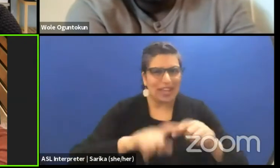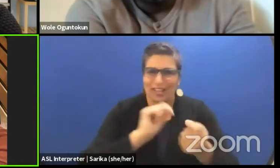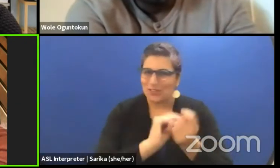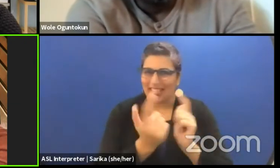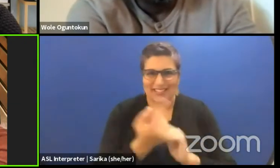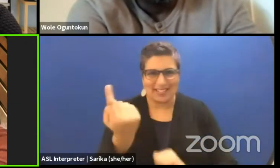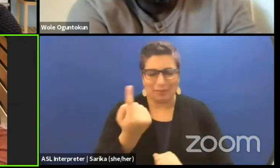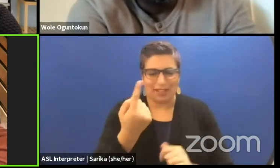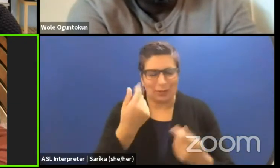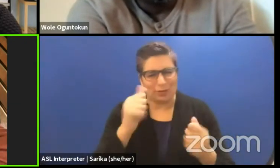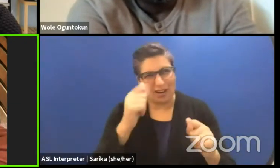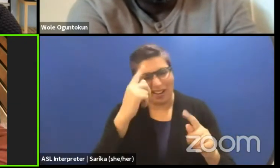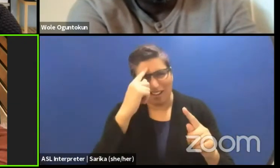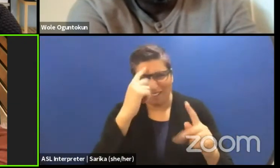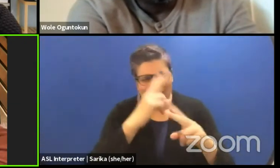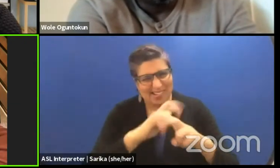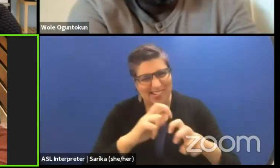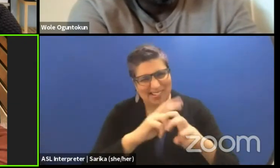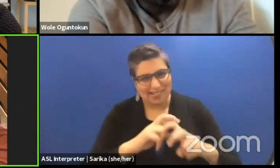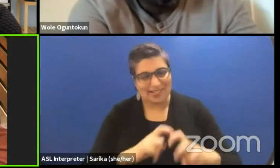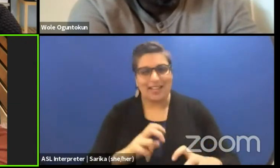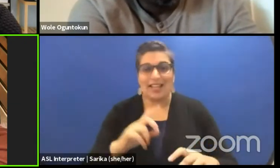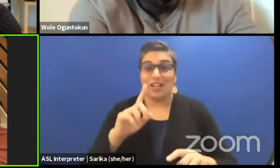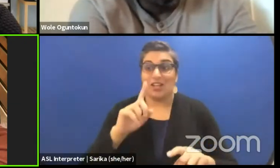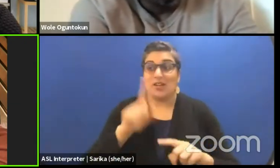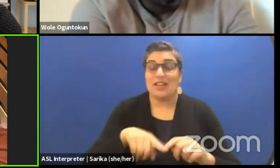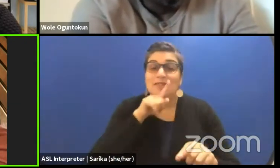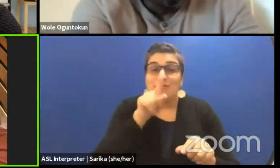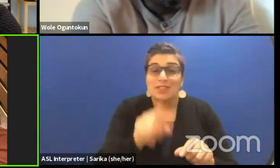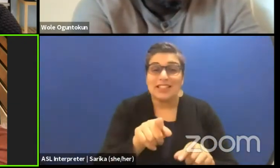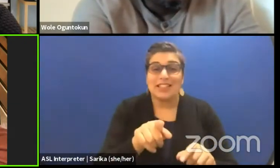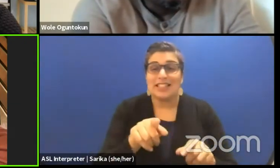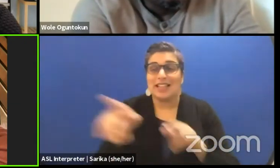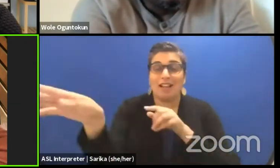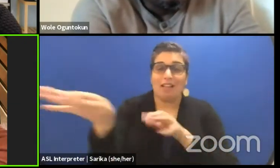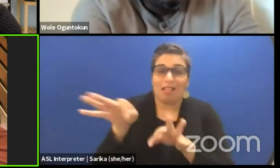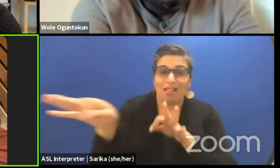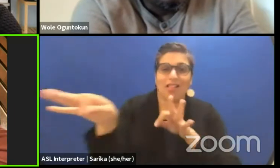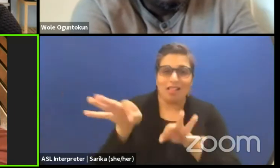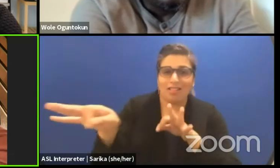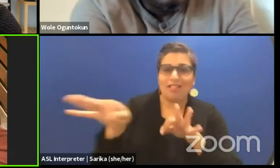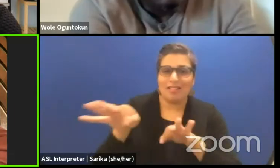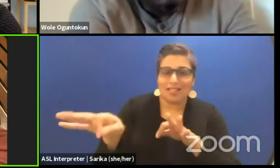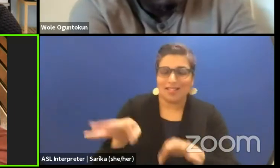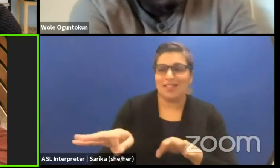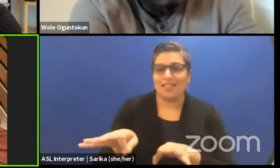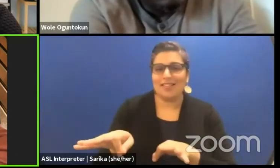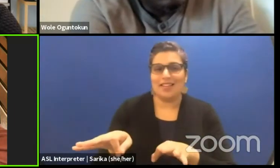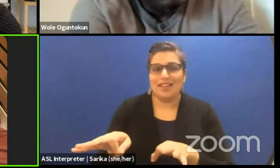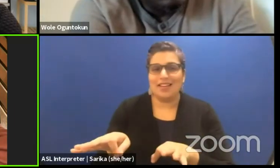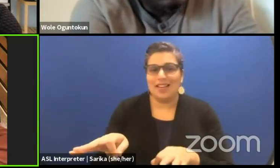and you cannot easily explain it to the practitioners who are doing it. Like explaining dramaturgy to people making theater